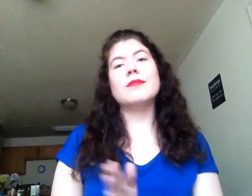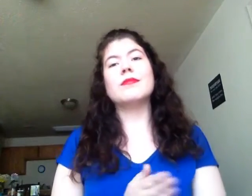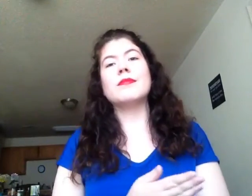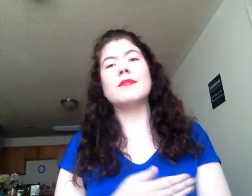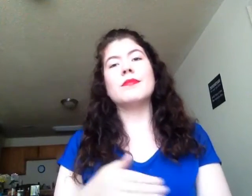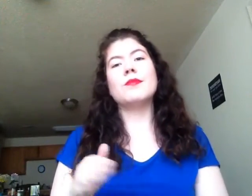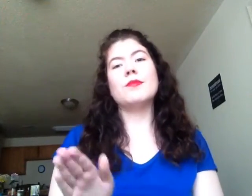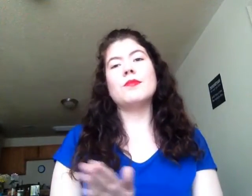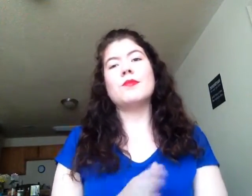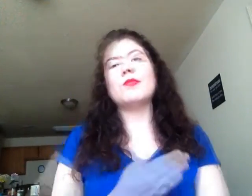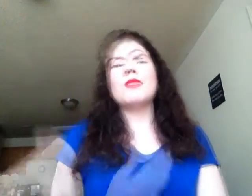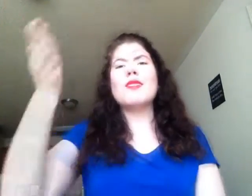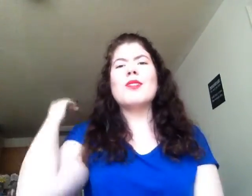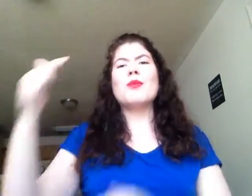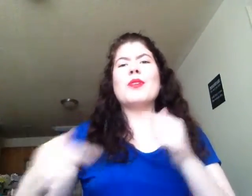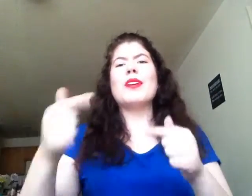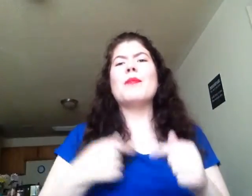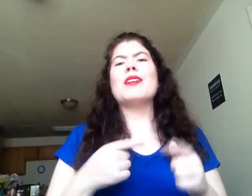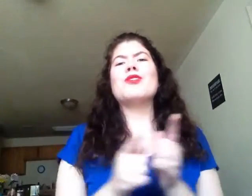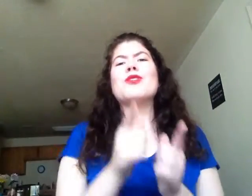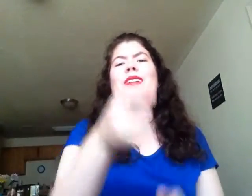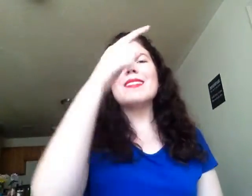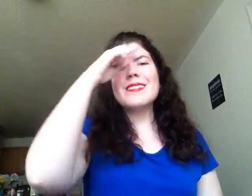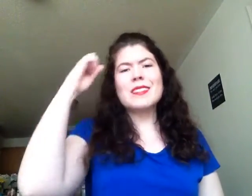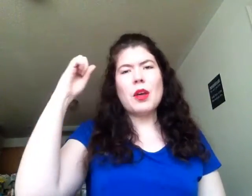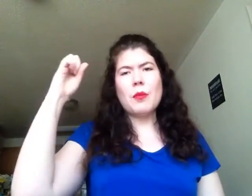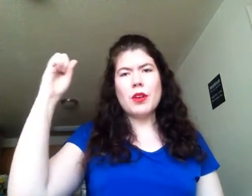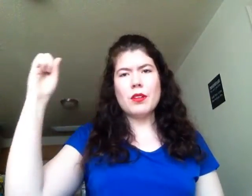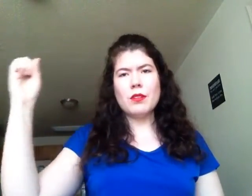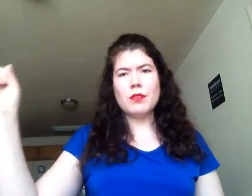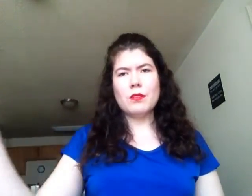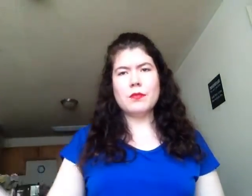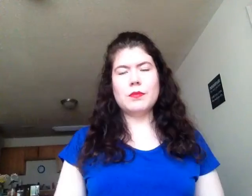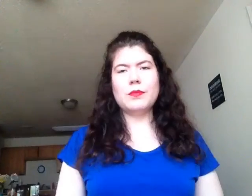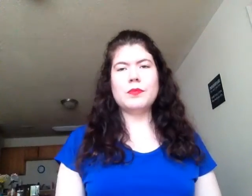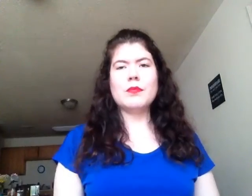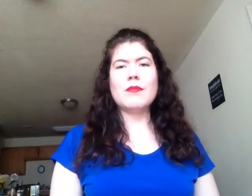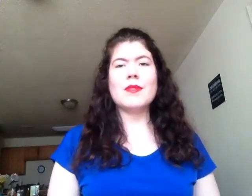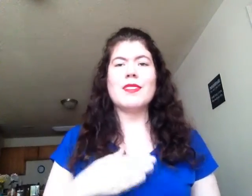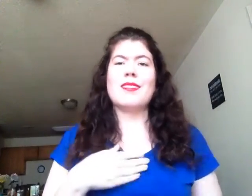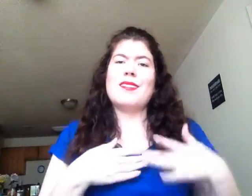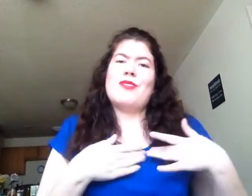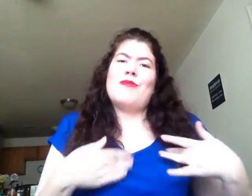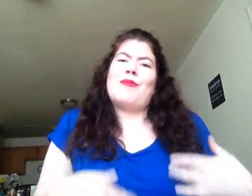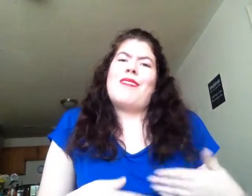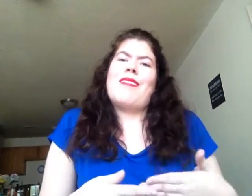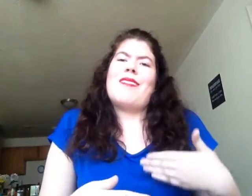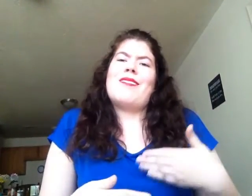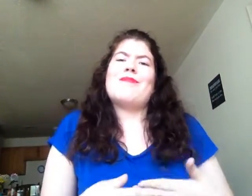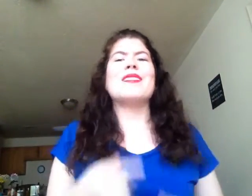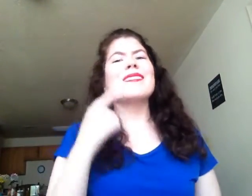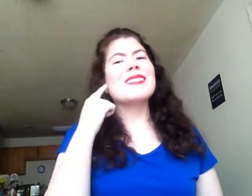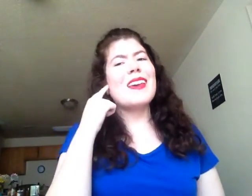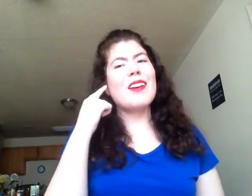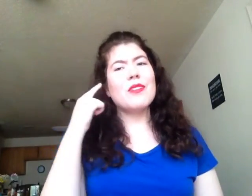(Past) When I met you summertime, my heart beat sound.